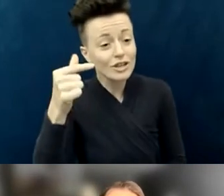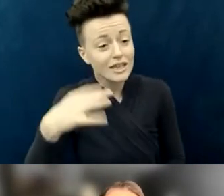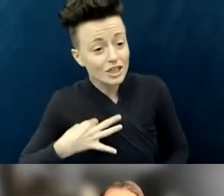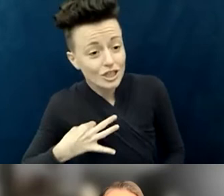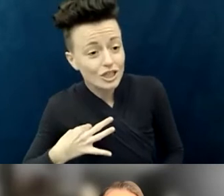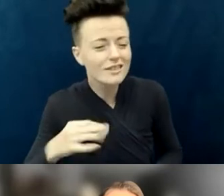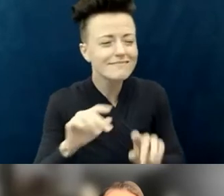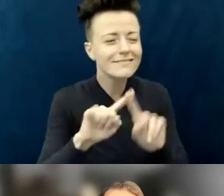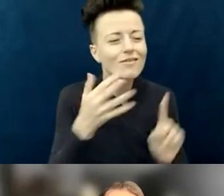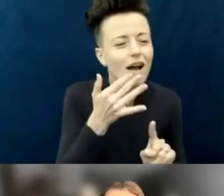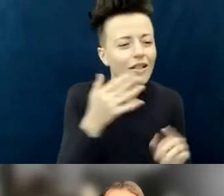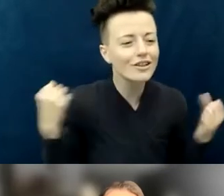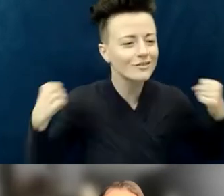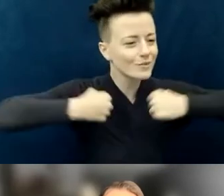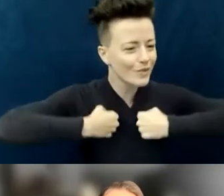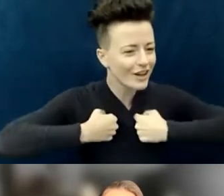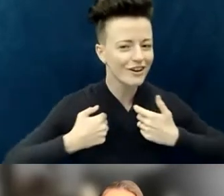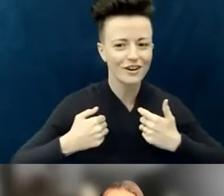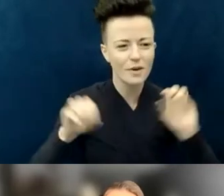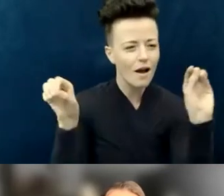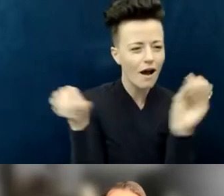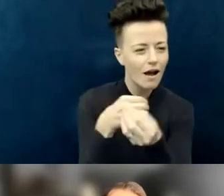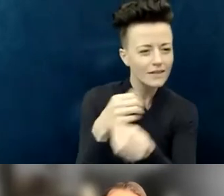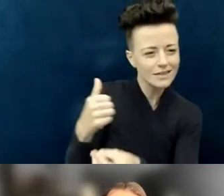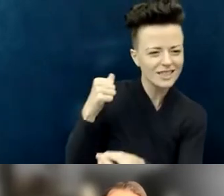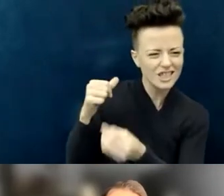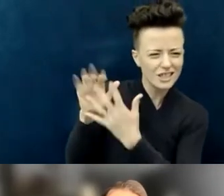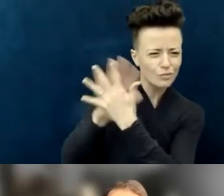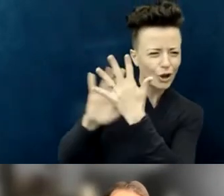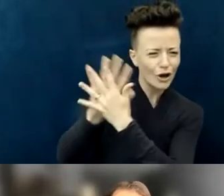and I have my office behind me somewhat blurred to help with the lighting.